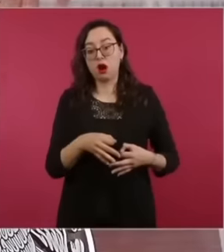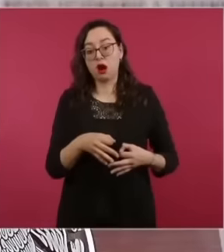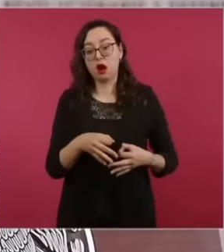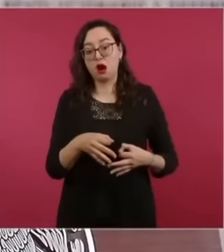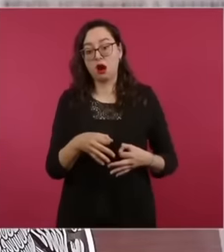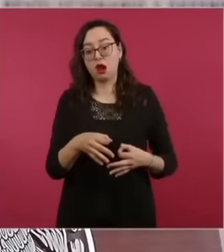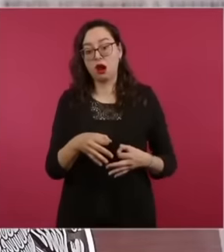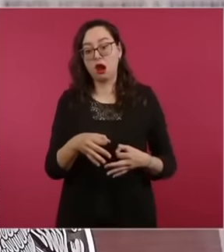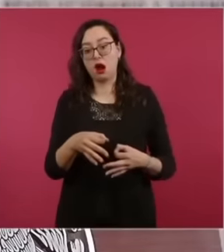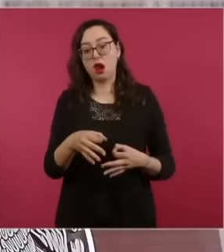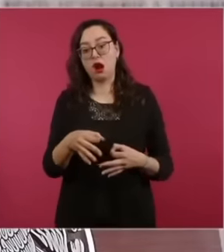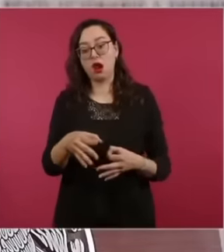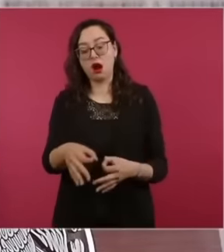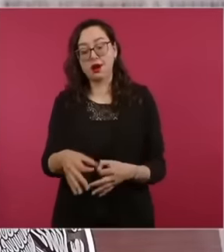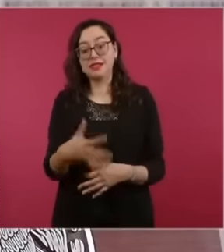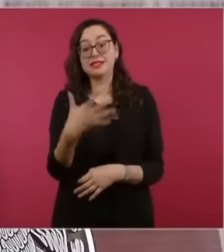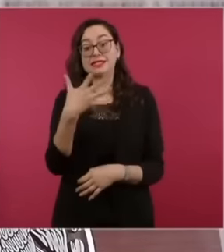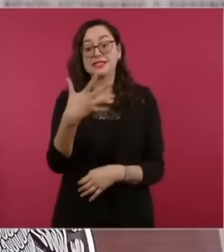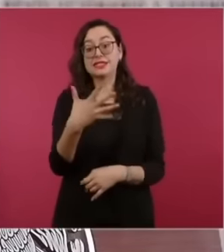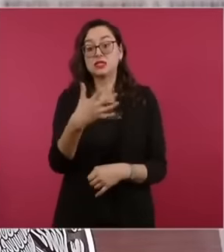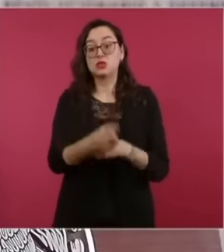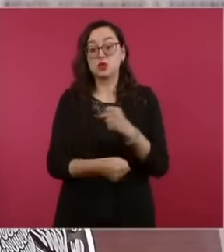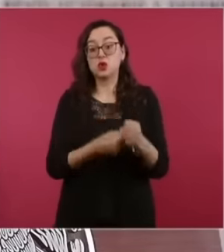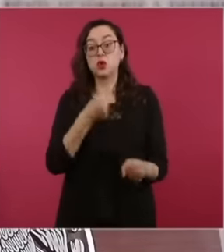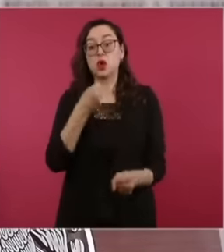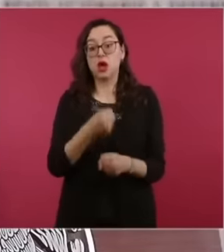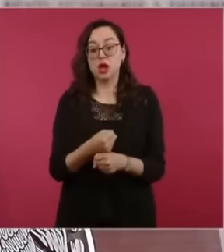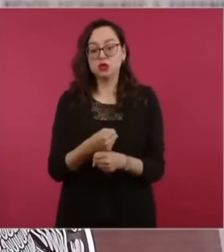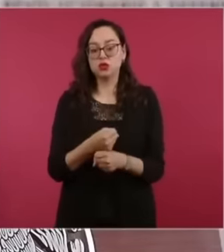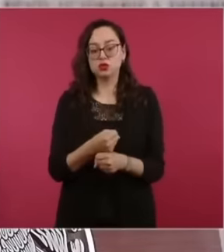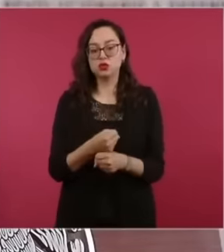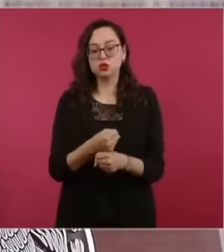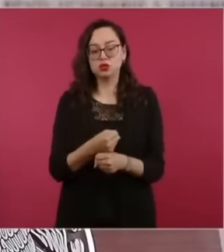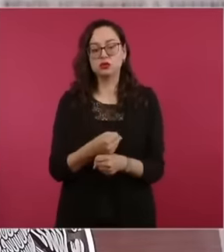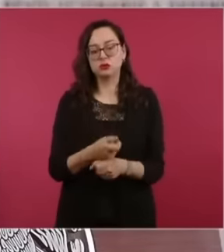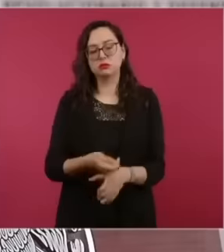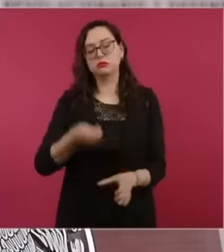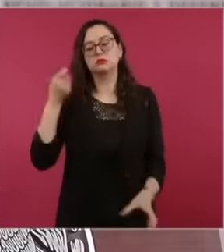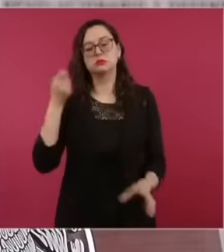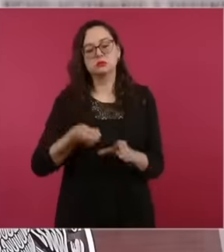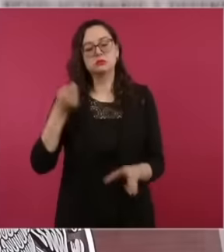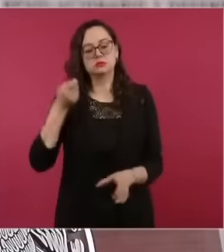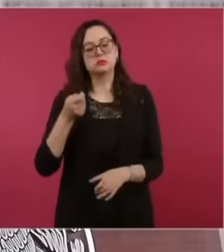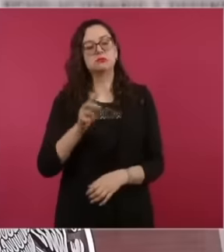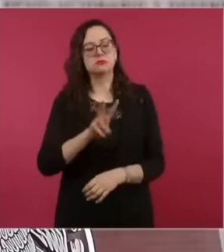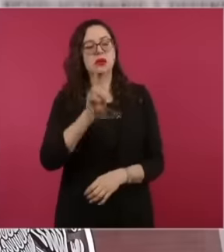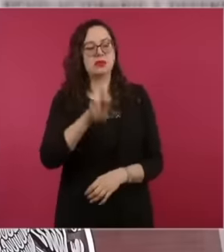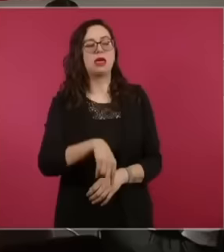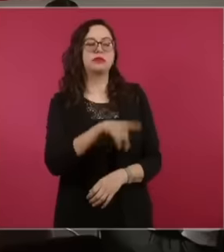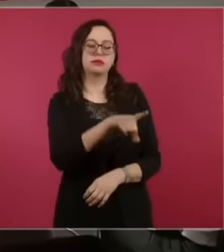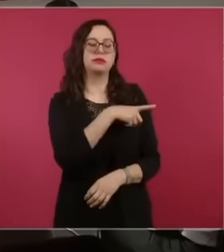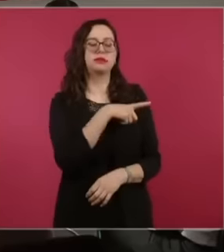October 2020, recognized the validity of this charge made by the SAT. but we also see how long